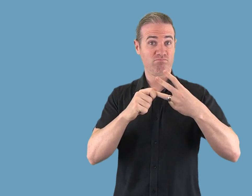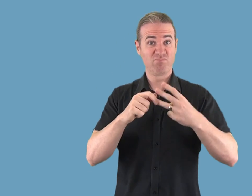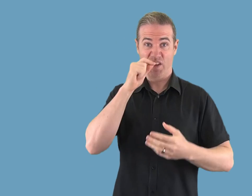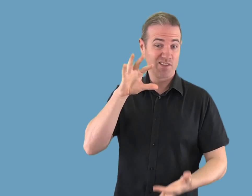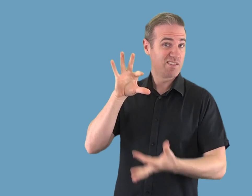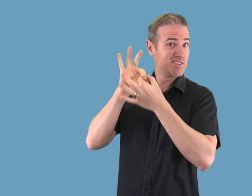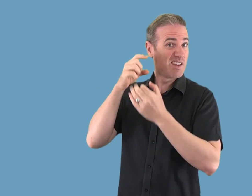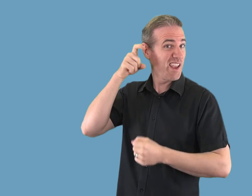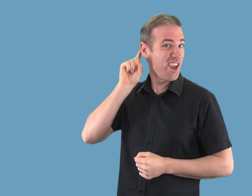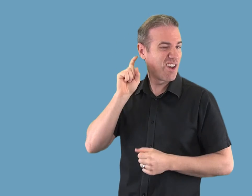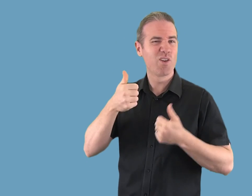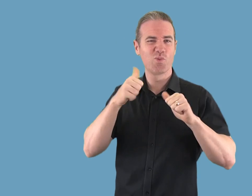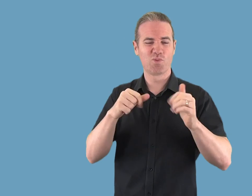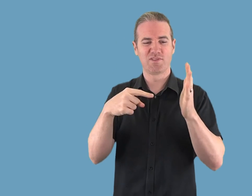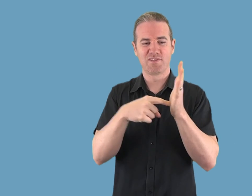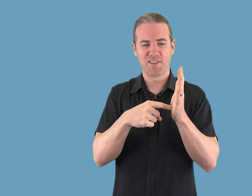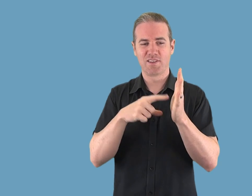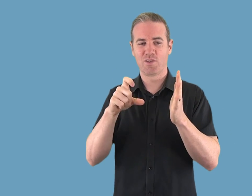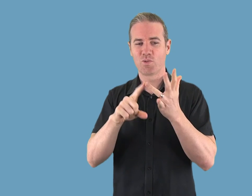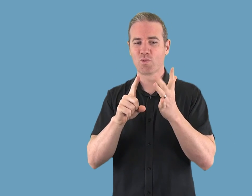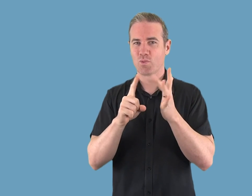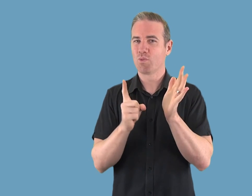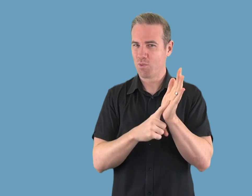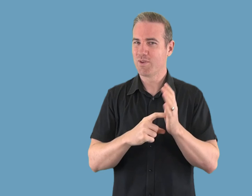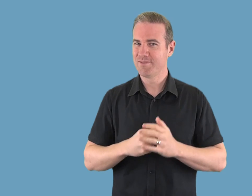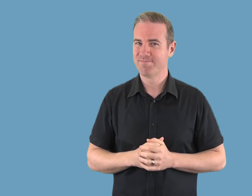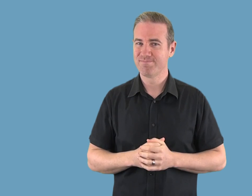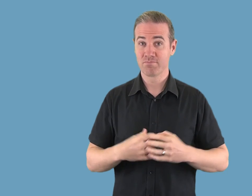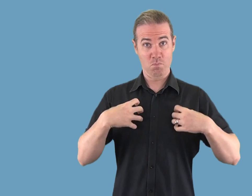Hearing aid compatible (T-coil)